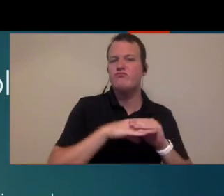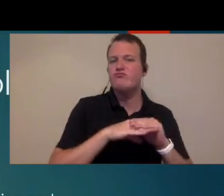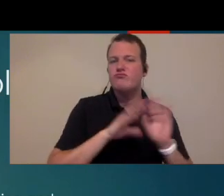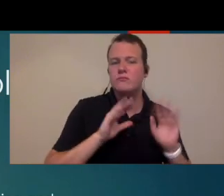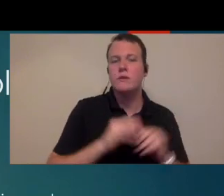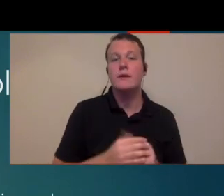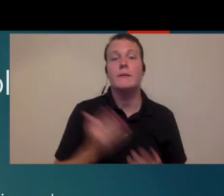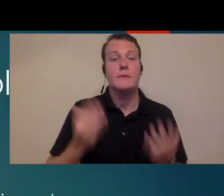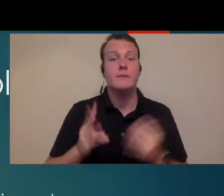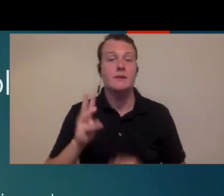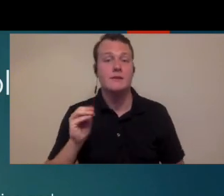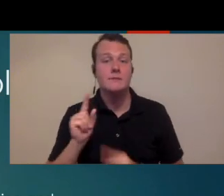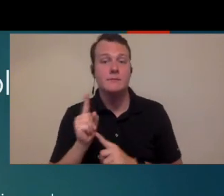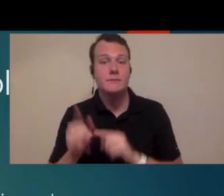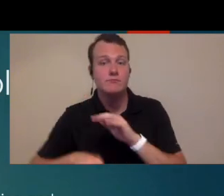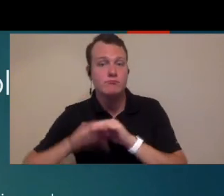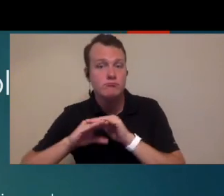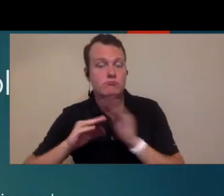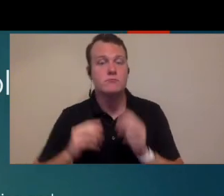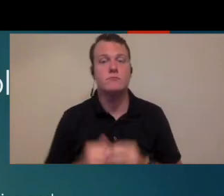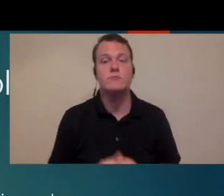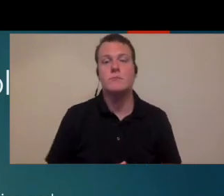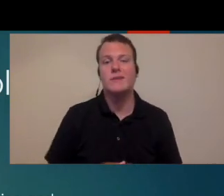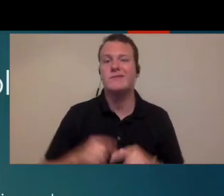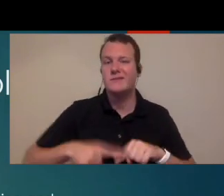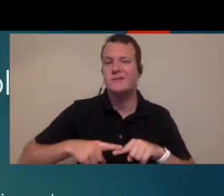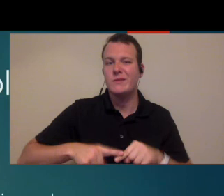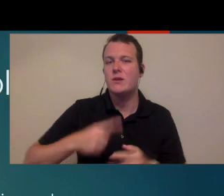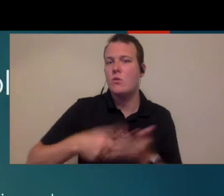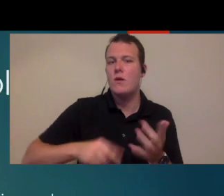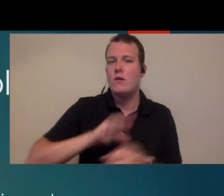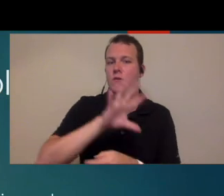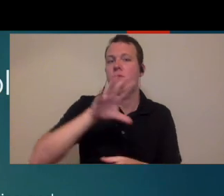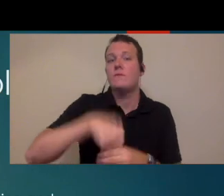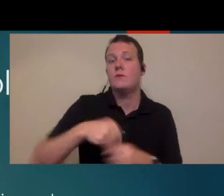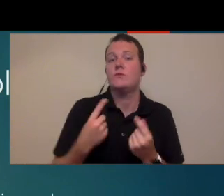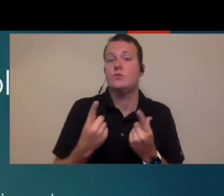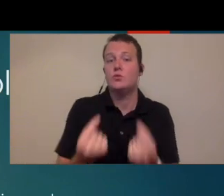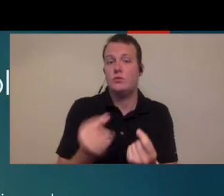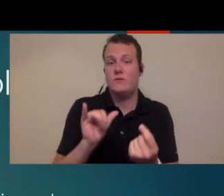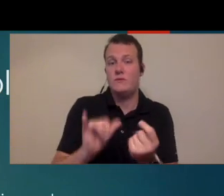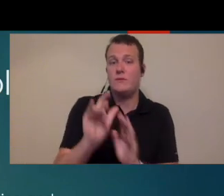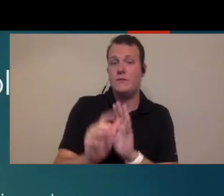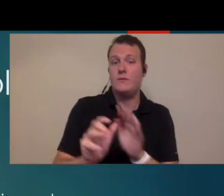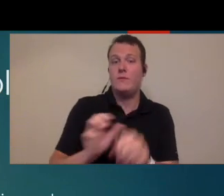minutes, or maybe it takes 60 again, depends on what you're going to do. if